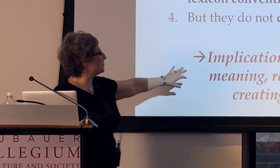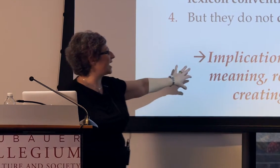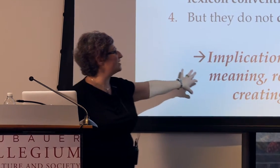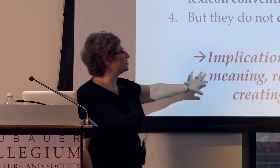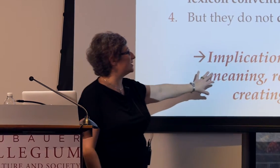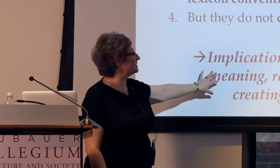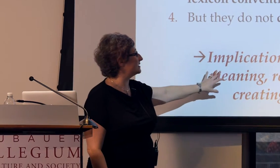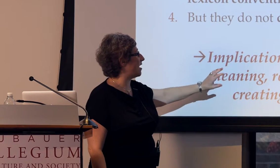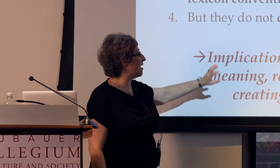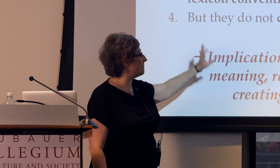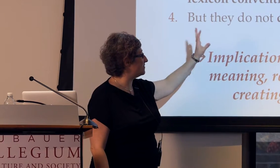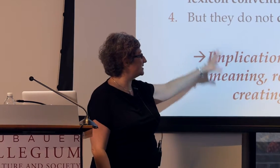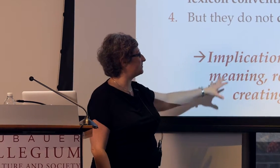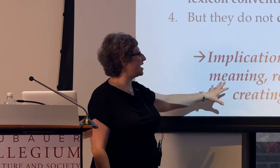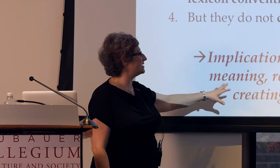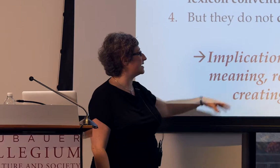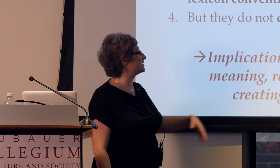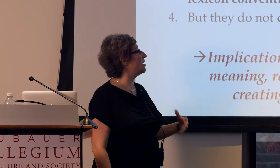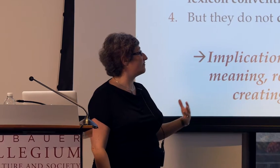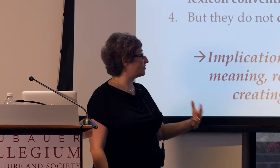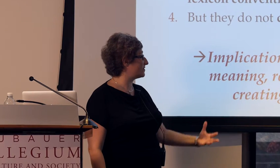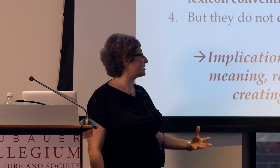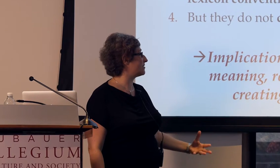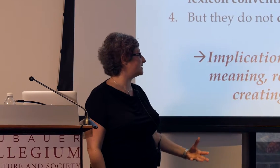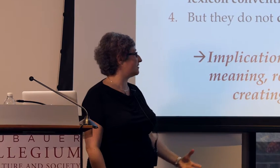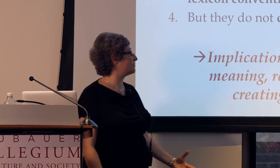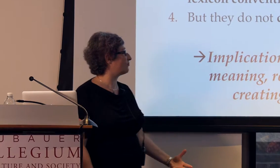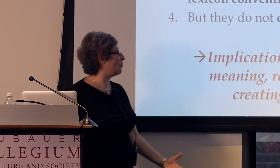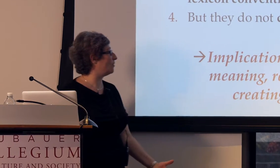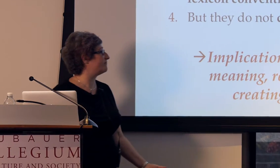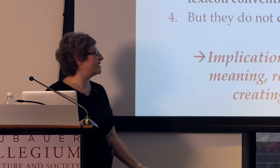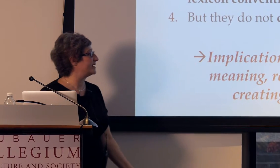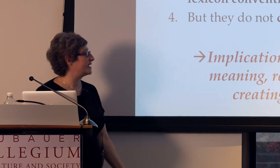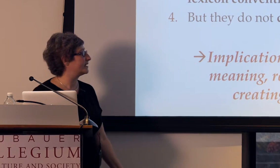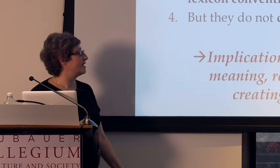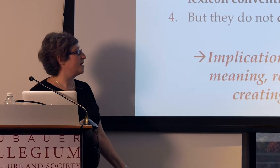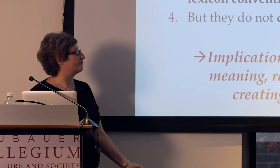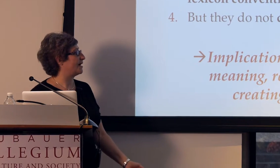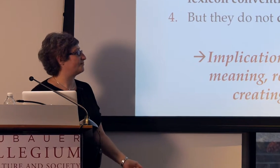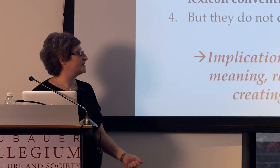the implications of these findings for theories of the role of meaning, reference,